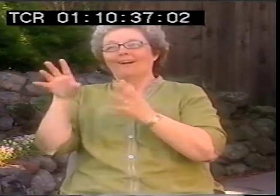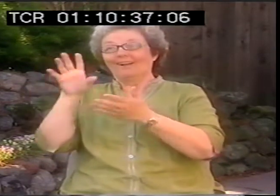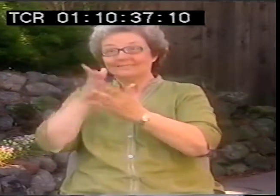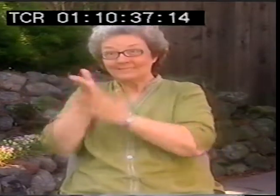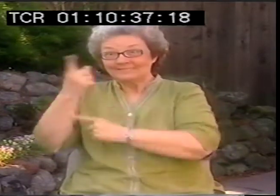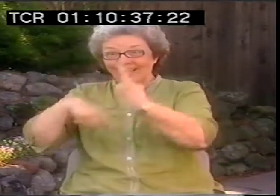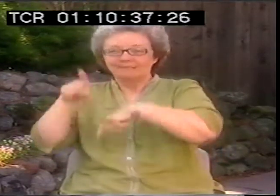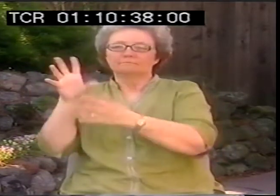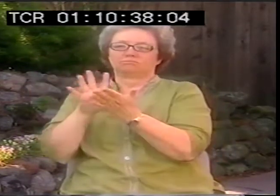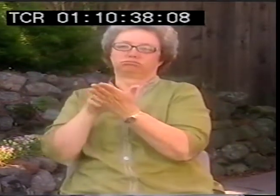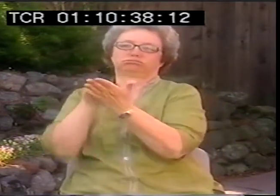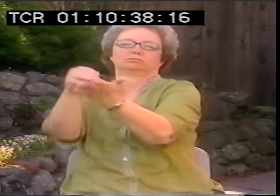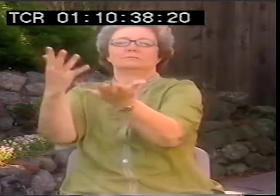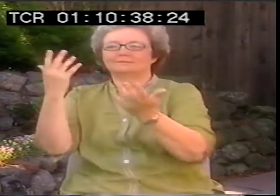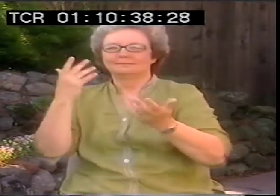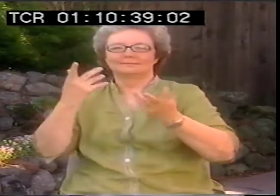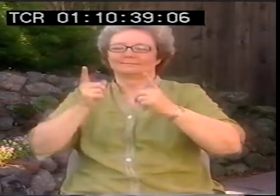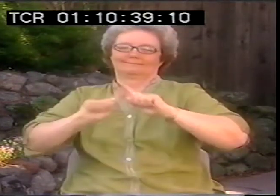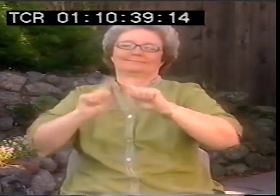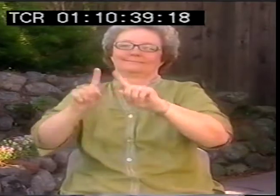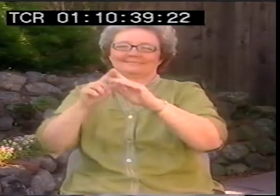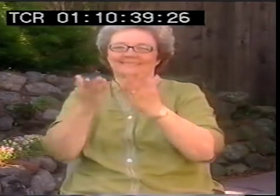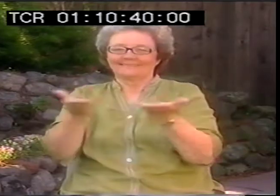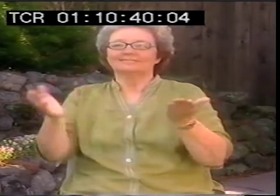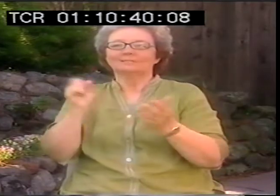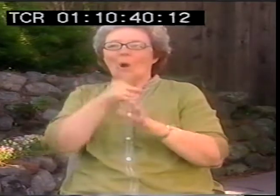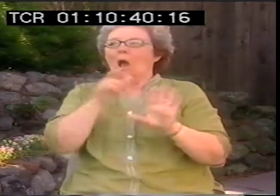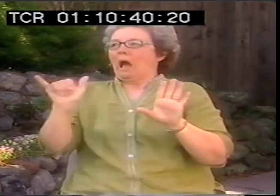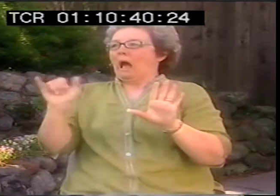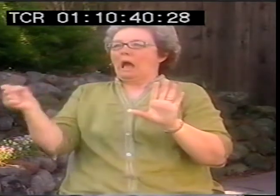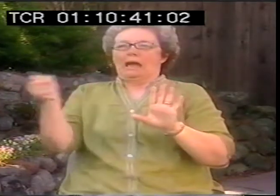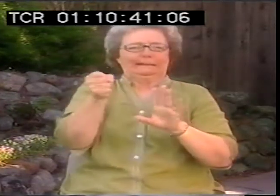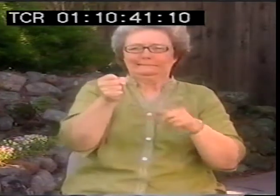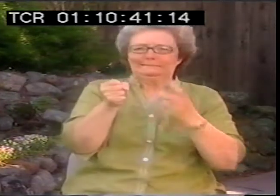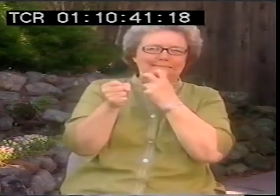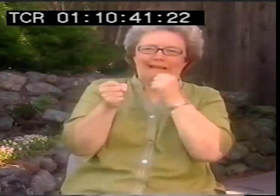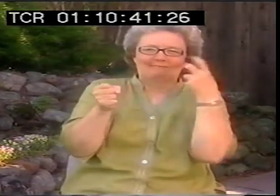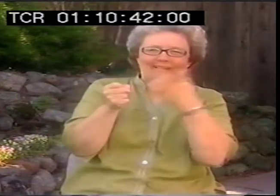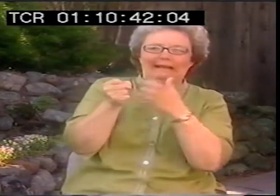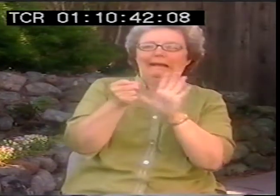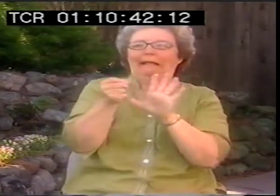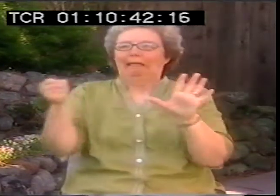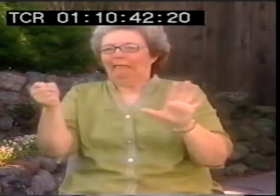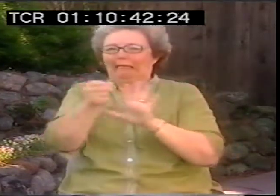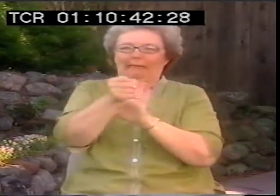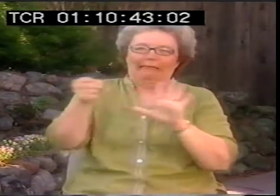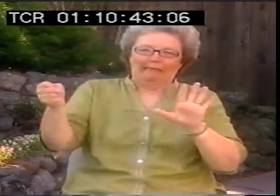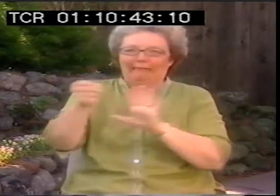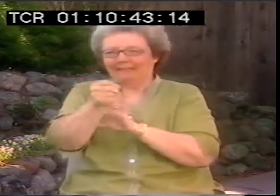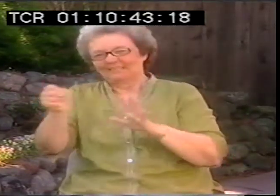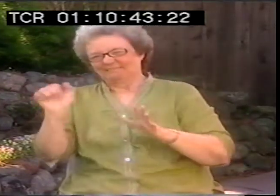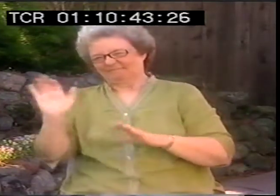But through sign, he was able to learn so much faster. They realized that even though he was showing signs of more intelligence,